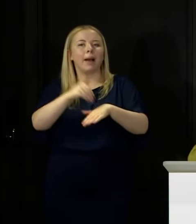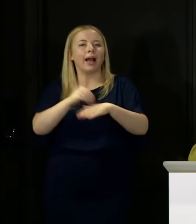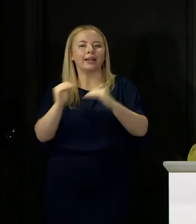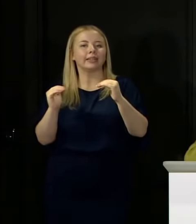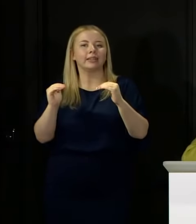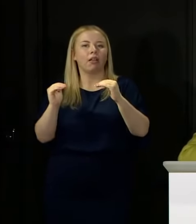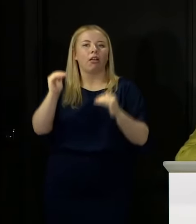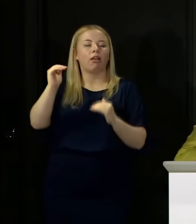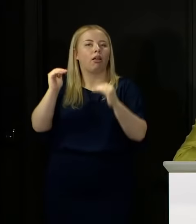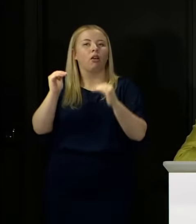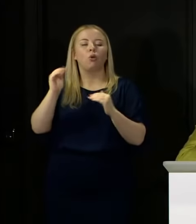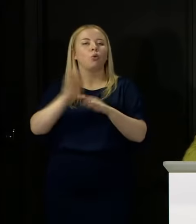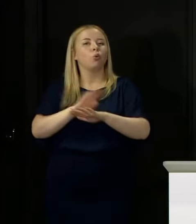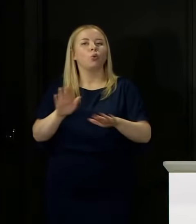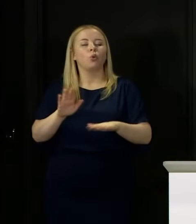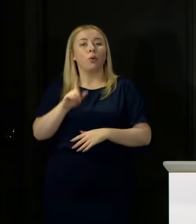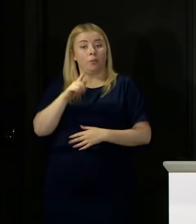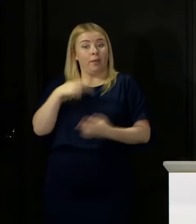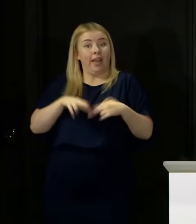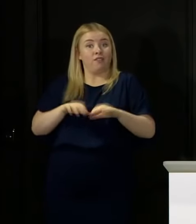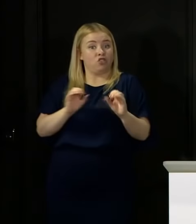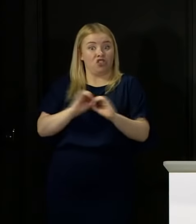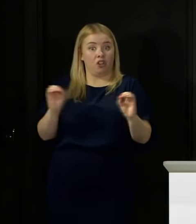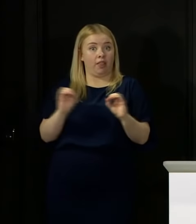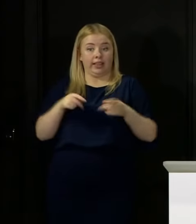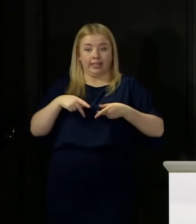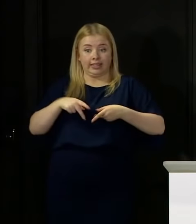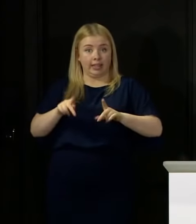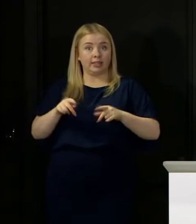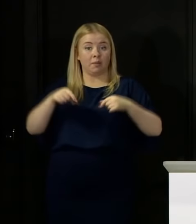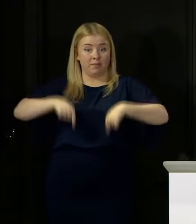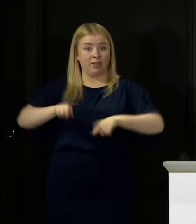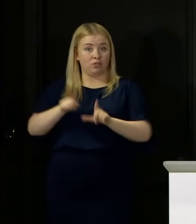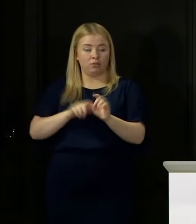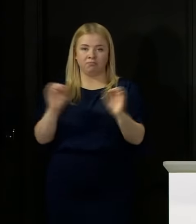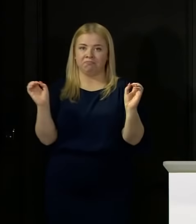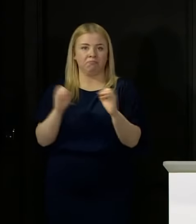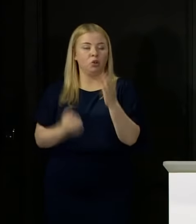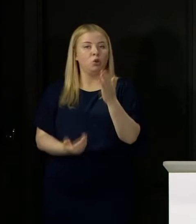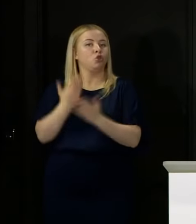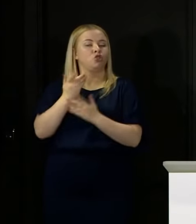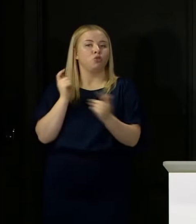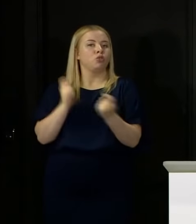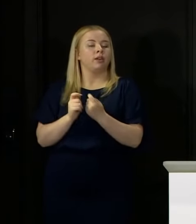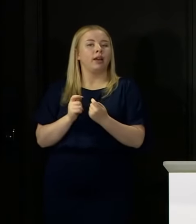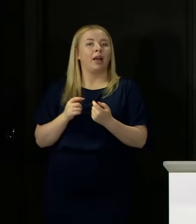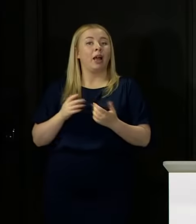If we hadn't had that system of moderation, we would be standing here today saying, and